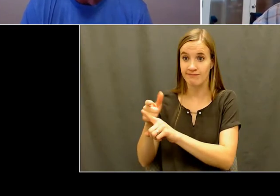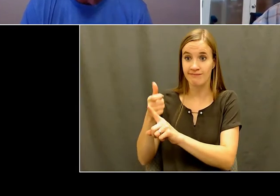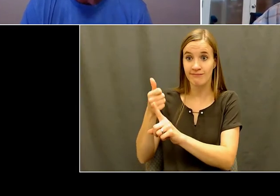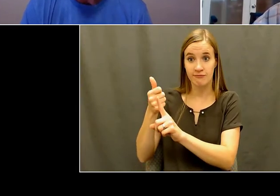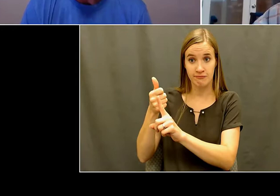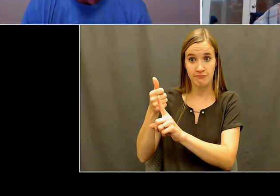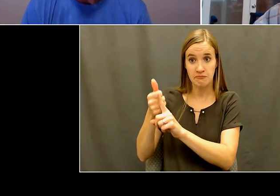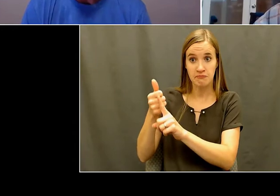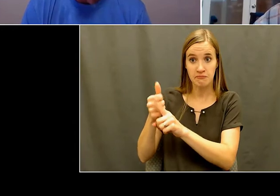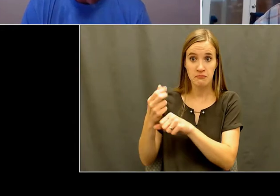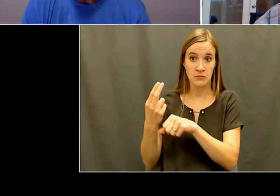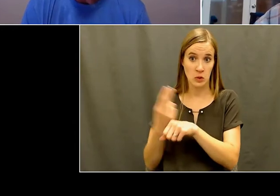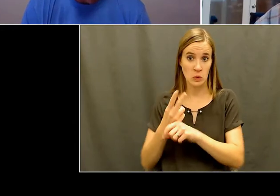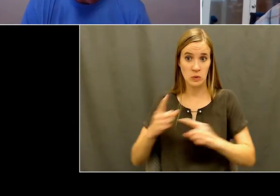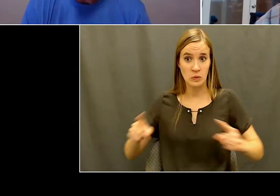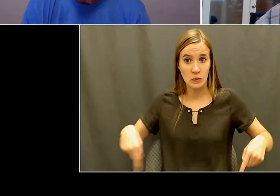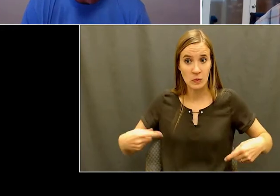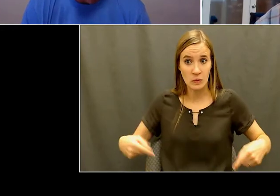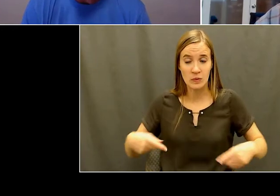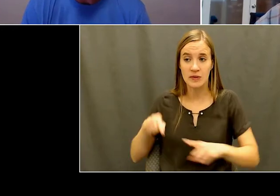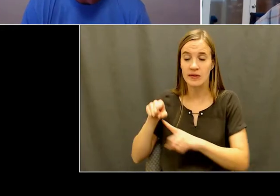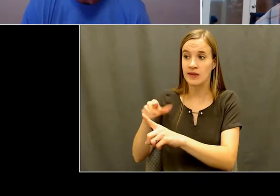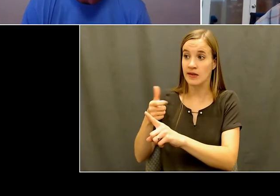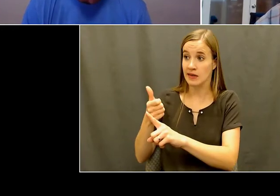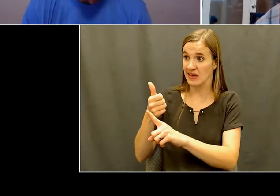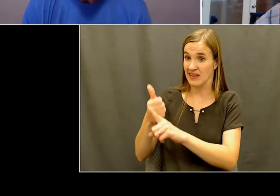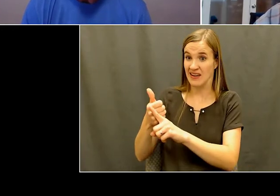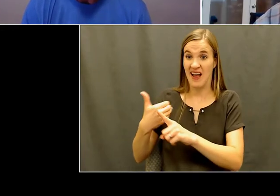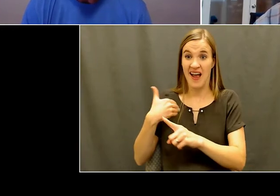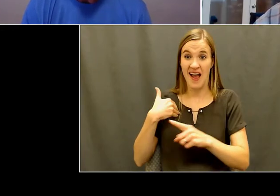able to have two toes on that fin. And we had a young man